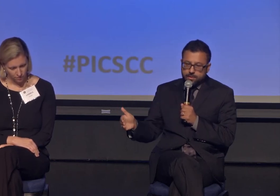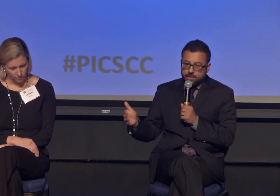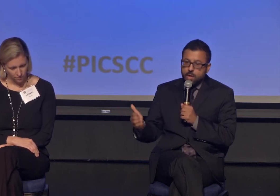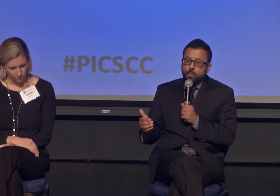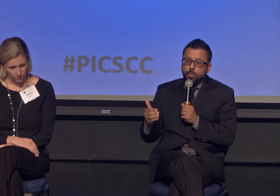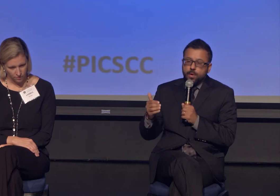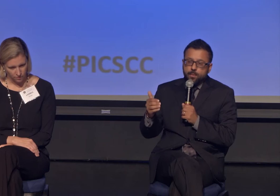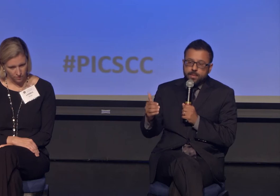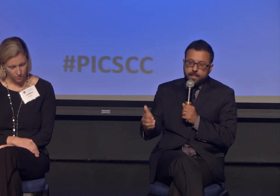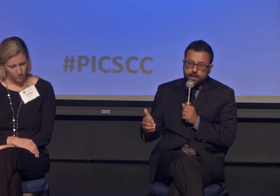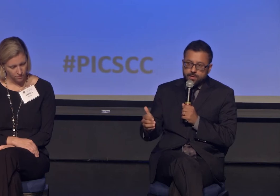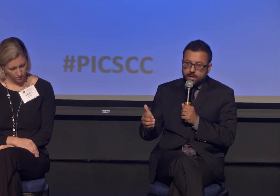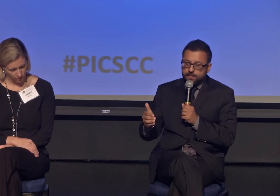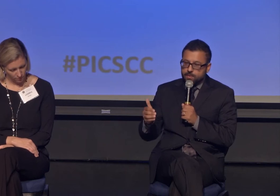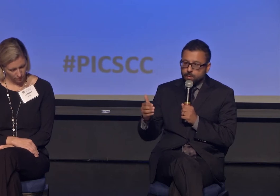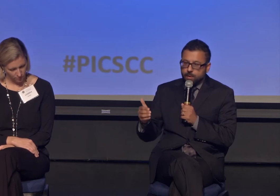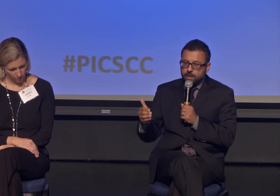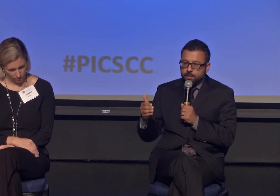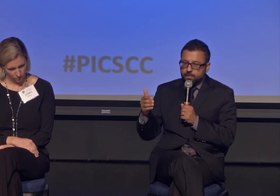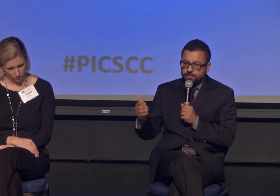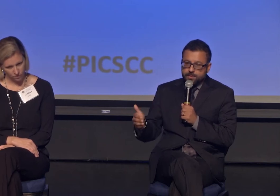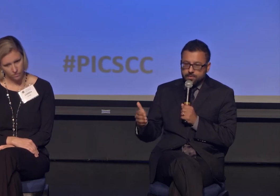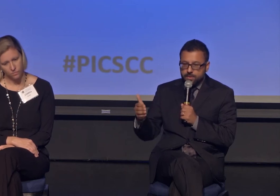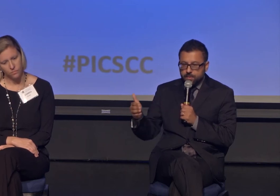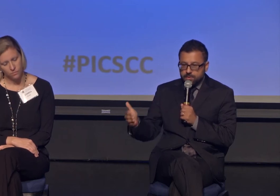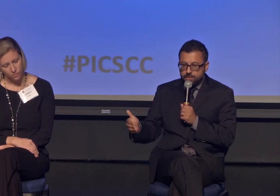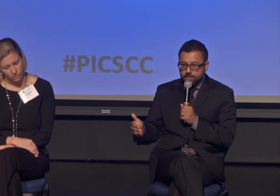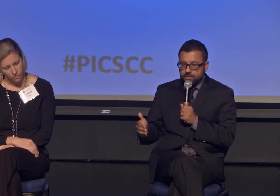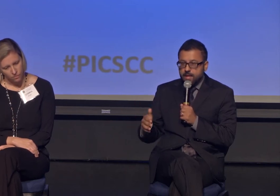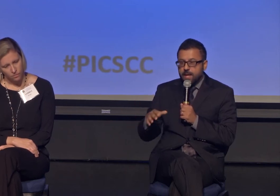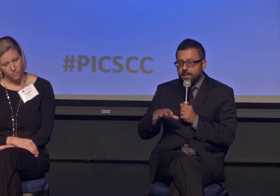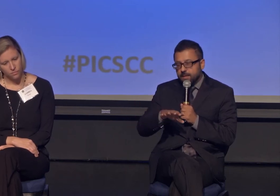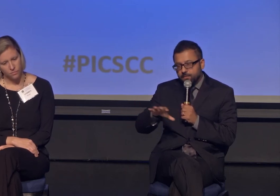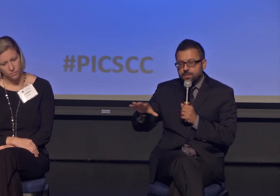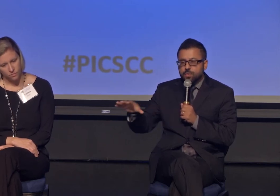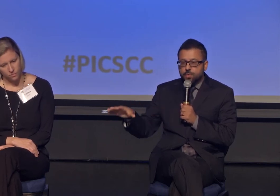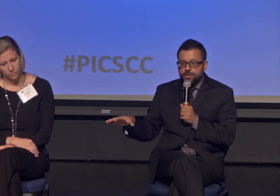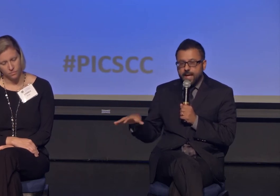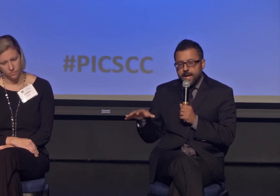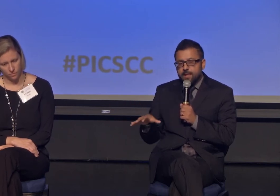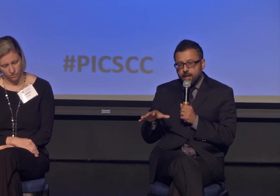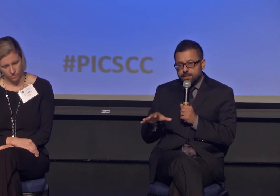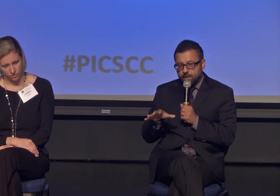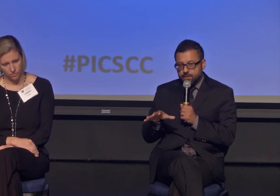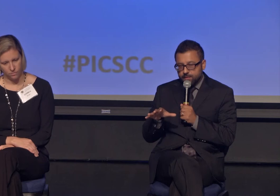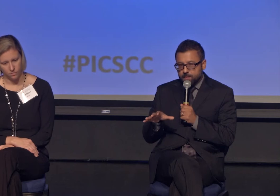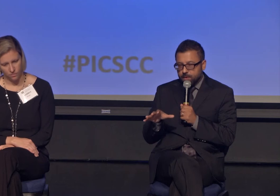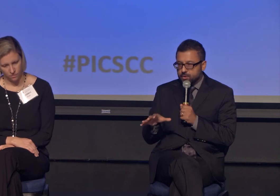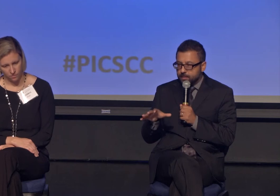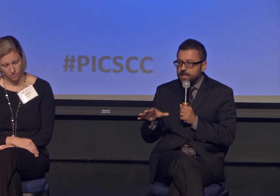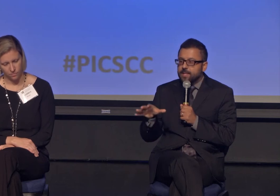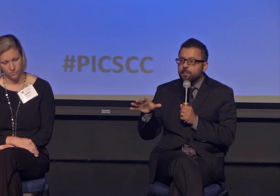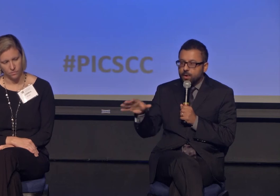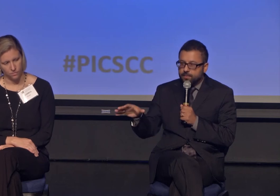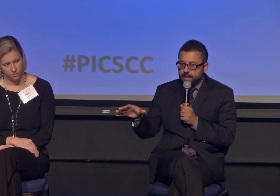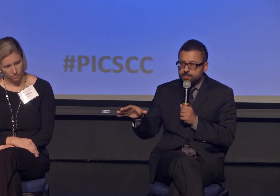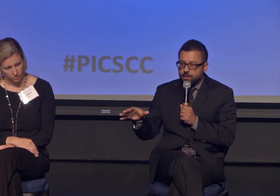We're working with the mayor's office, working with professors and researchers at the different schools and the Onstar Service Partnership is part of that.